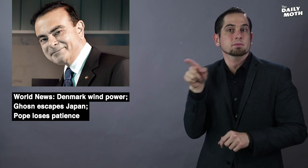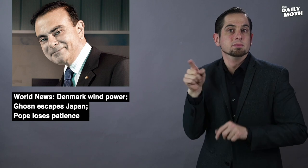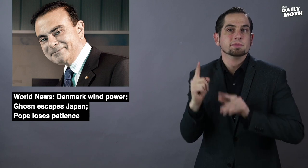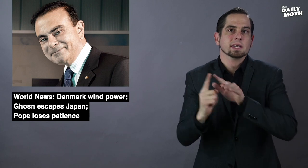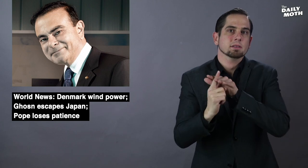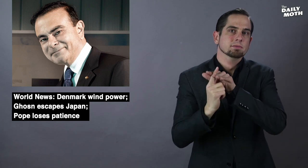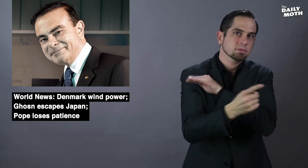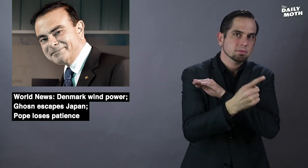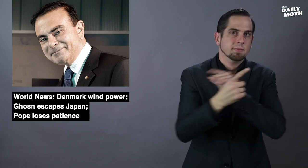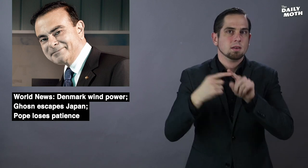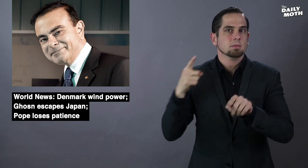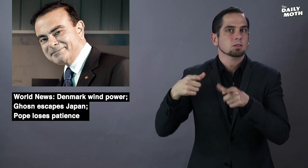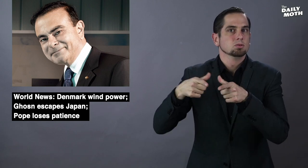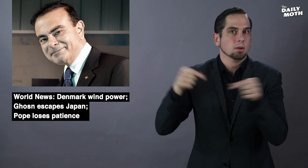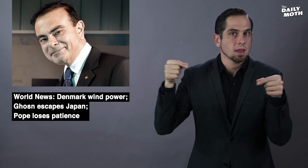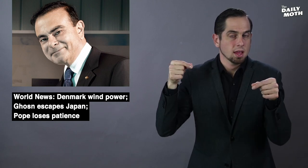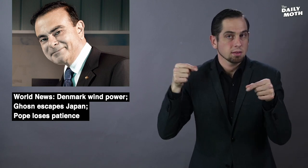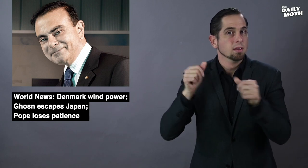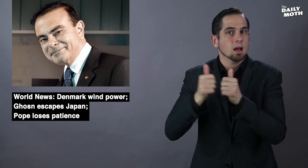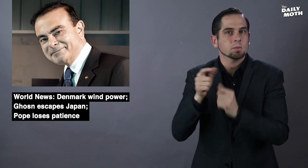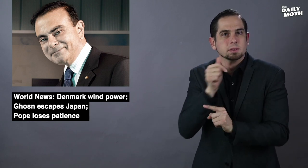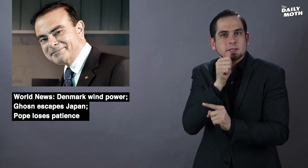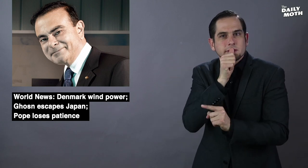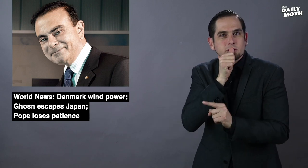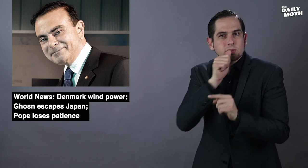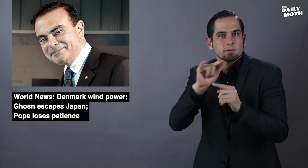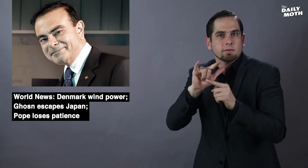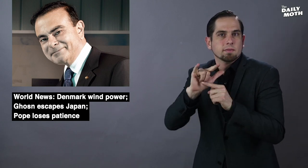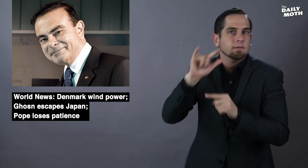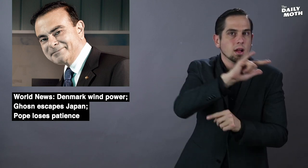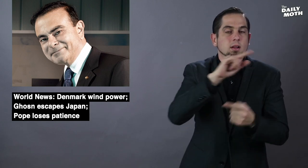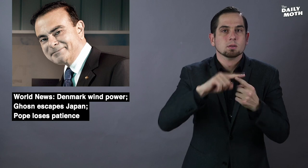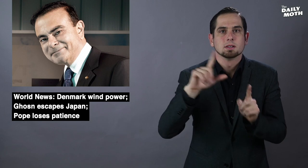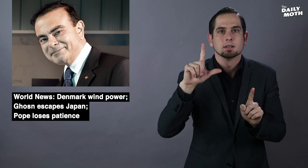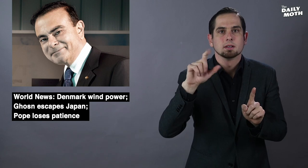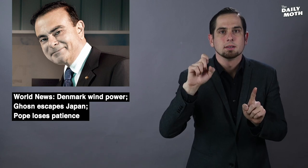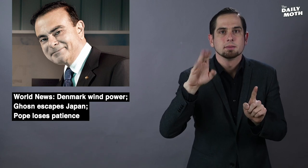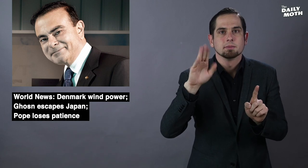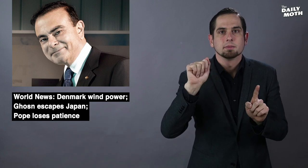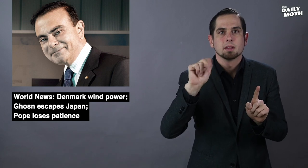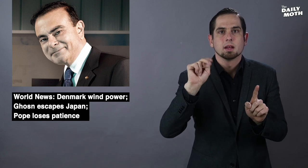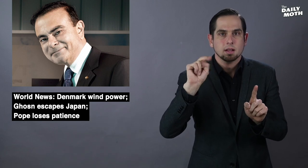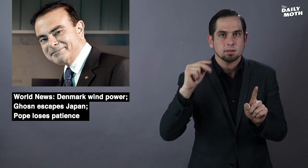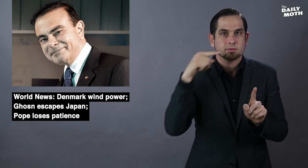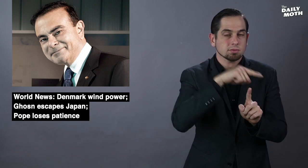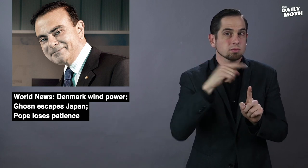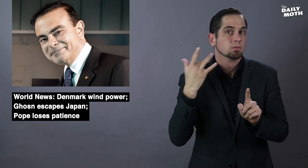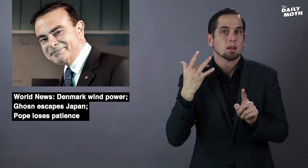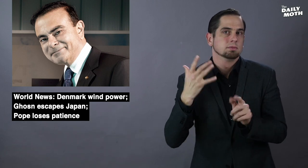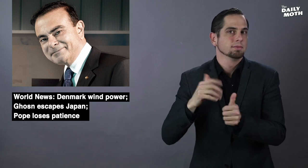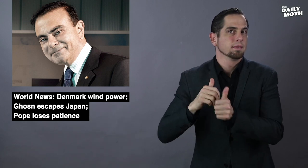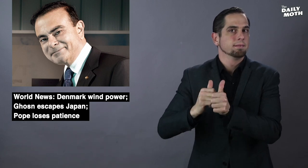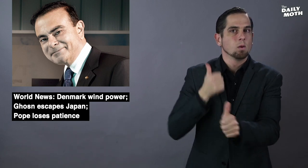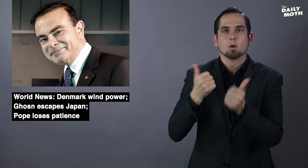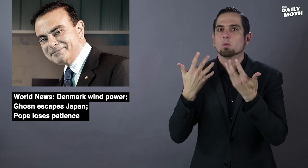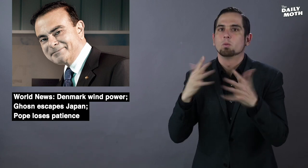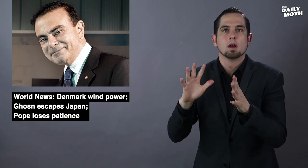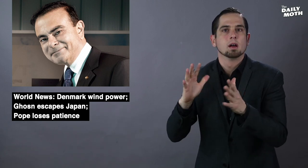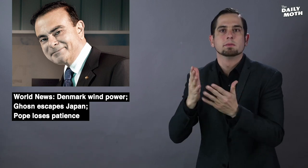escaped from Japan by secretly flying to Lebanon to avoid